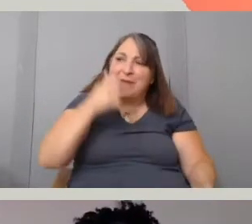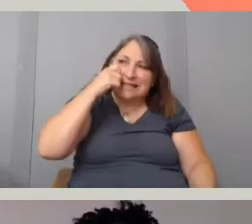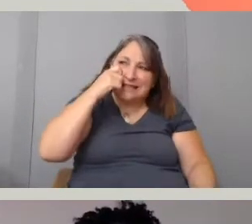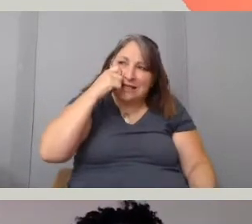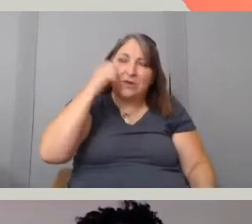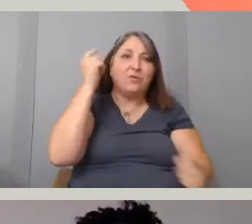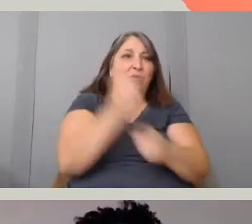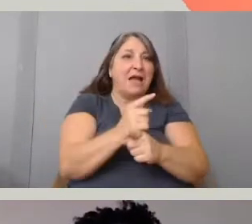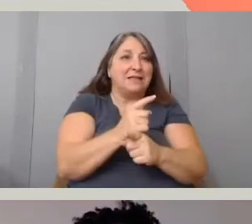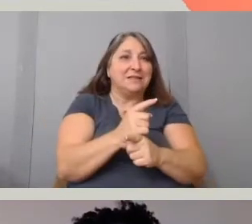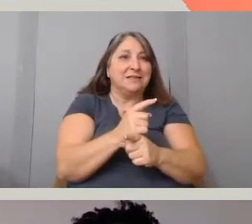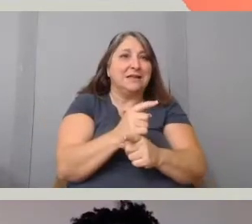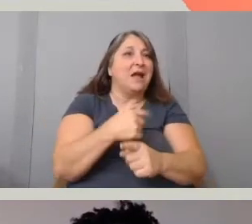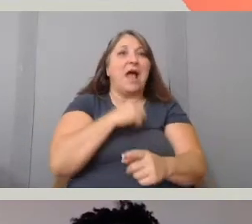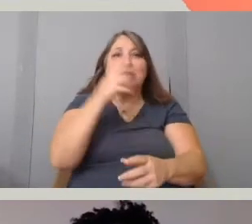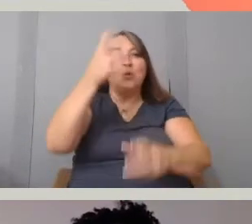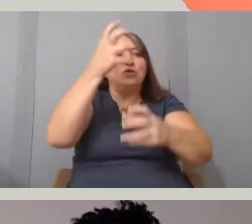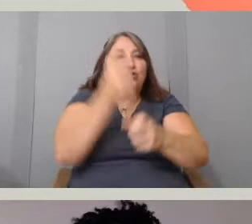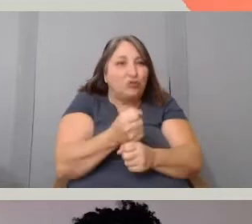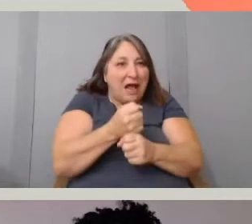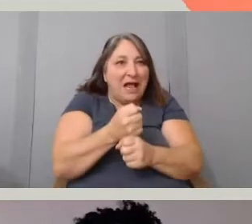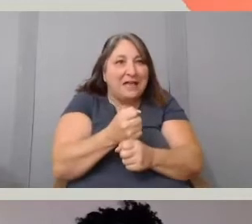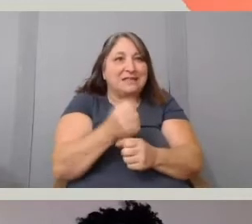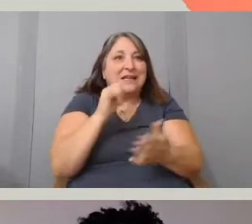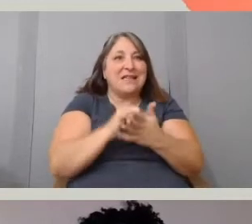I don't trust that you understand me